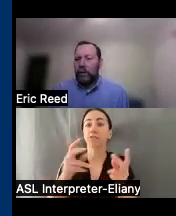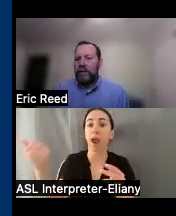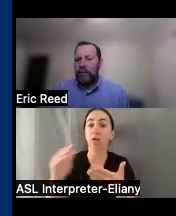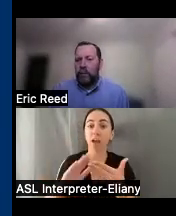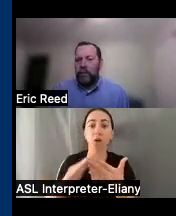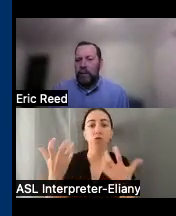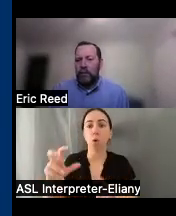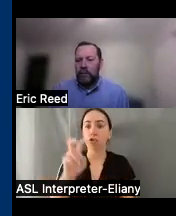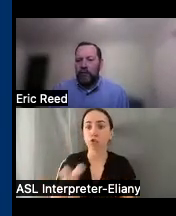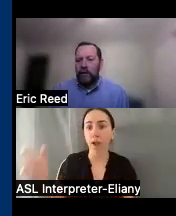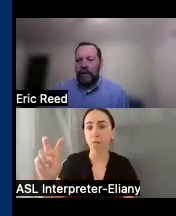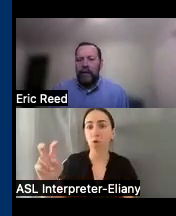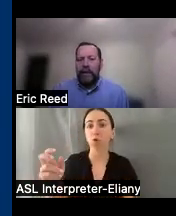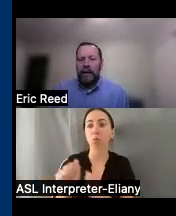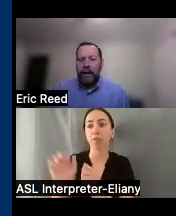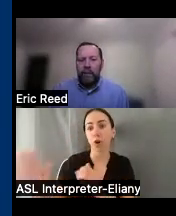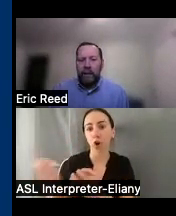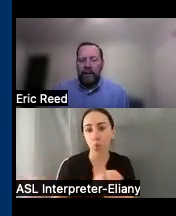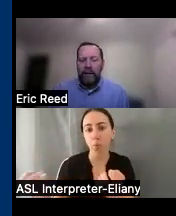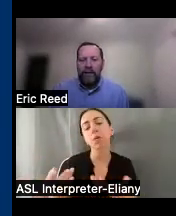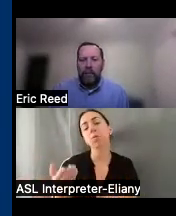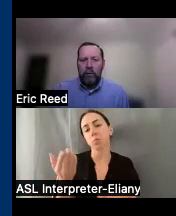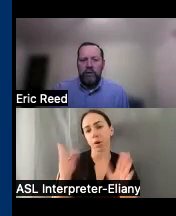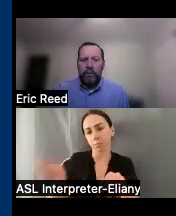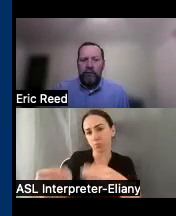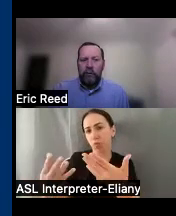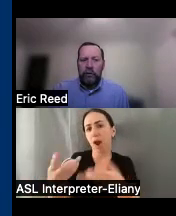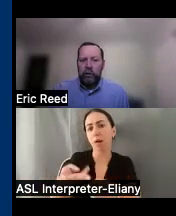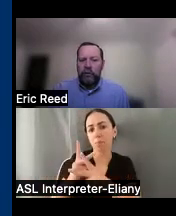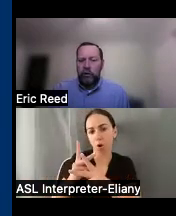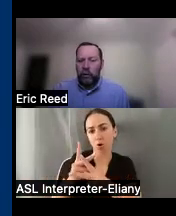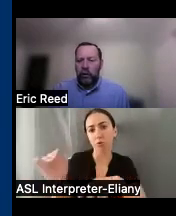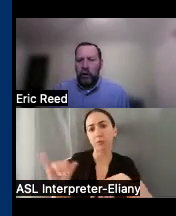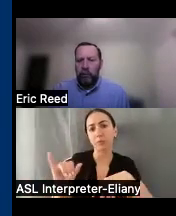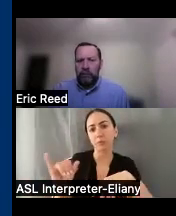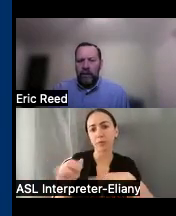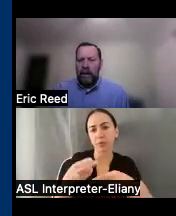with something we may be able to fill in and let them borrow something for a short short term and